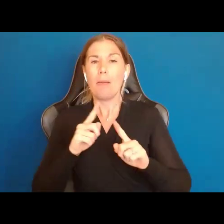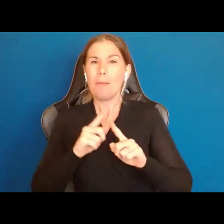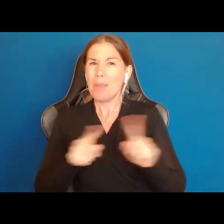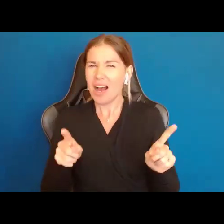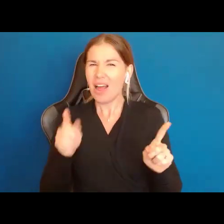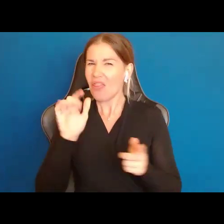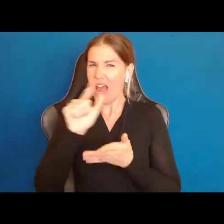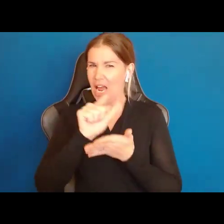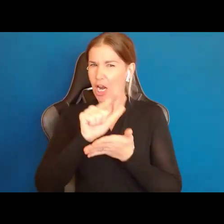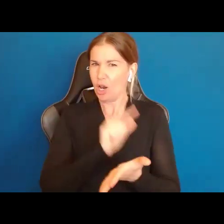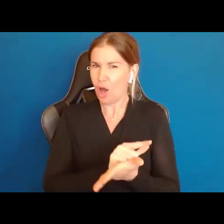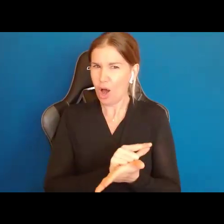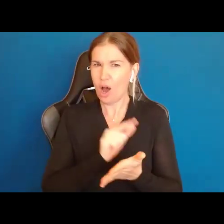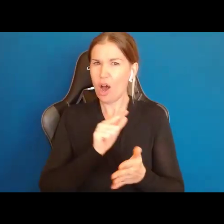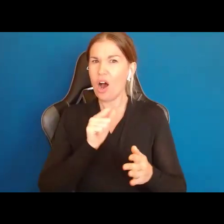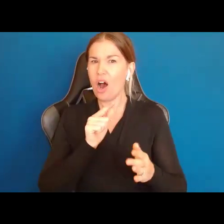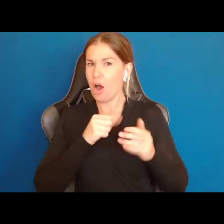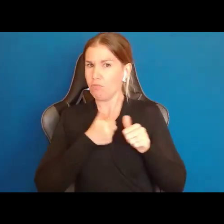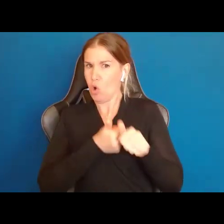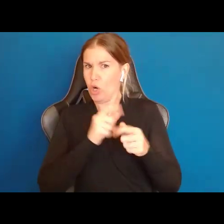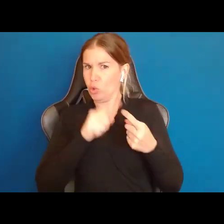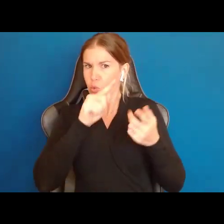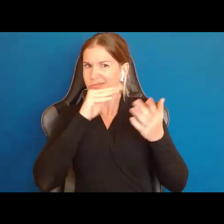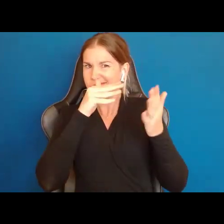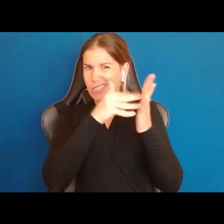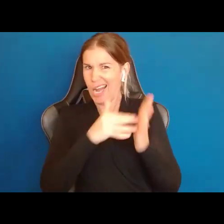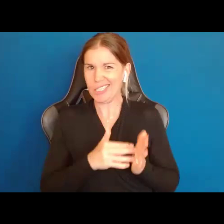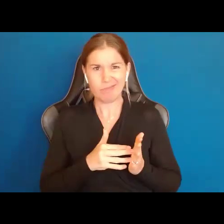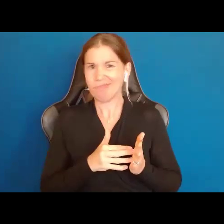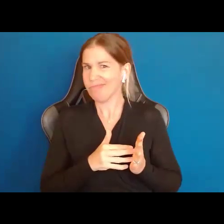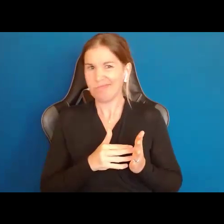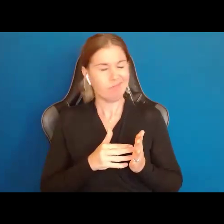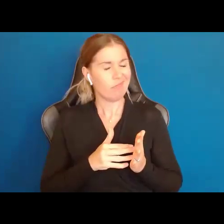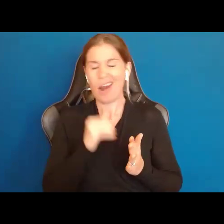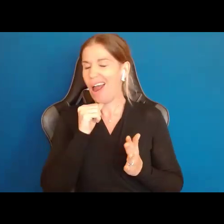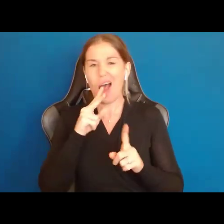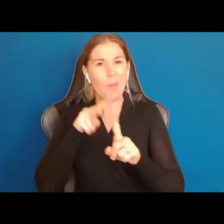what we know from studies. We know that even though guardianship is only supposed to be used to